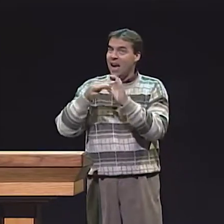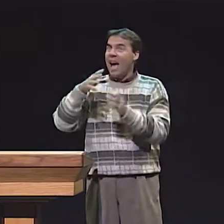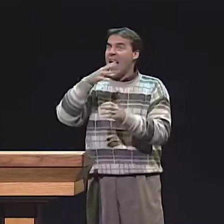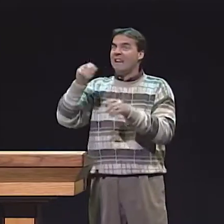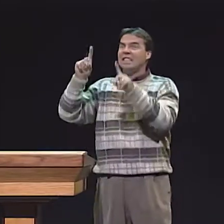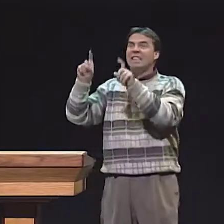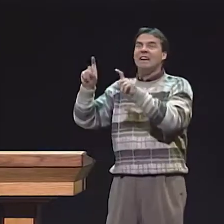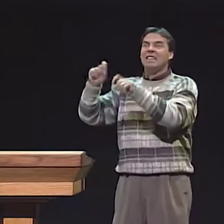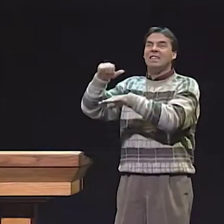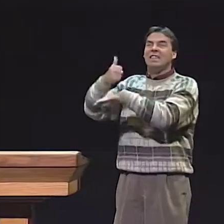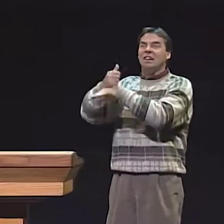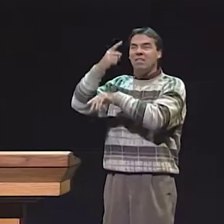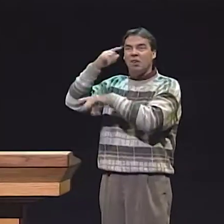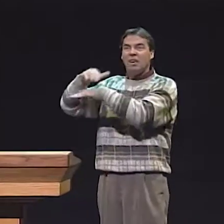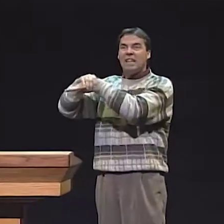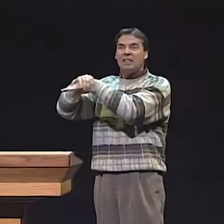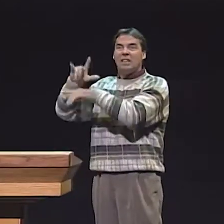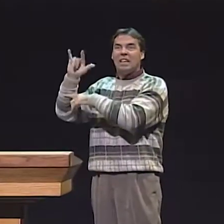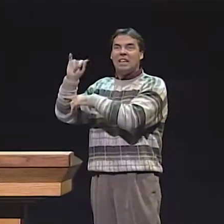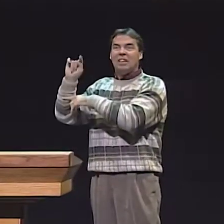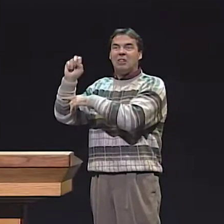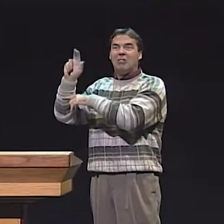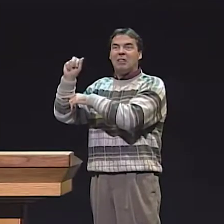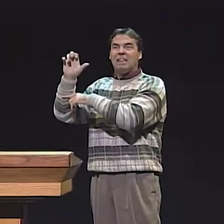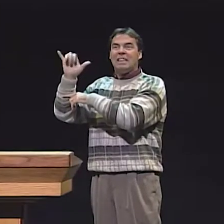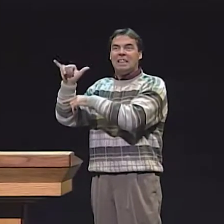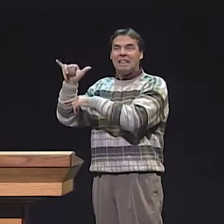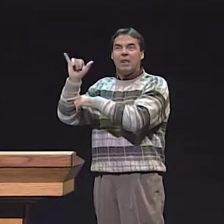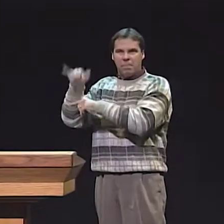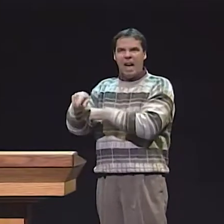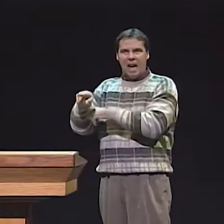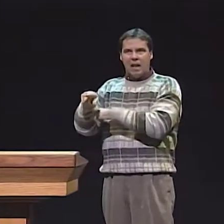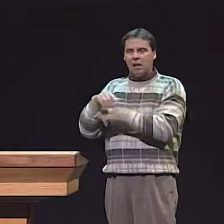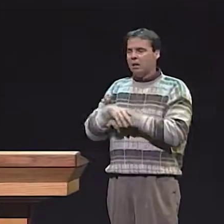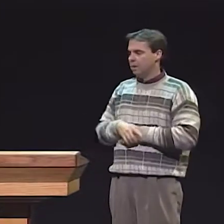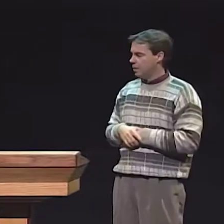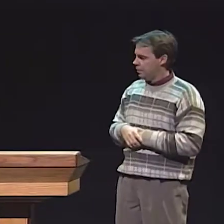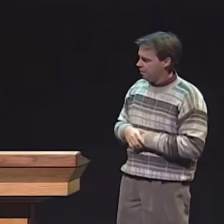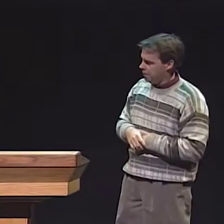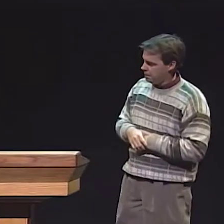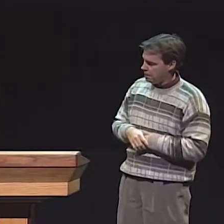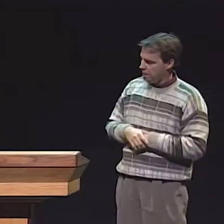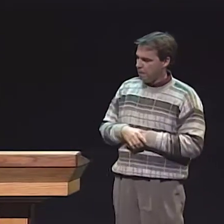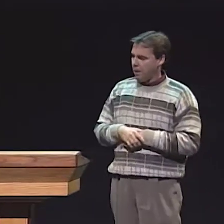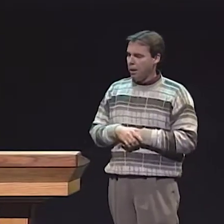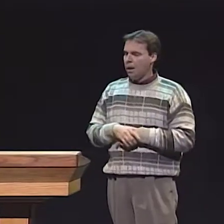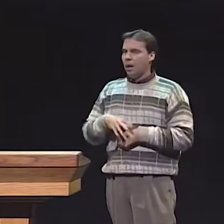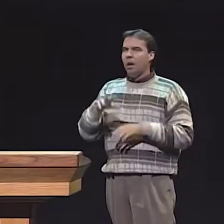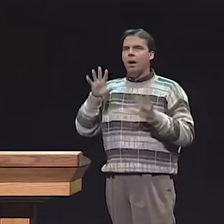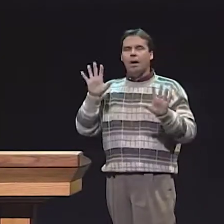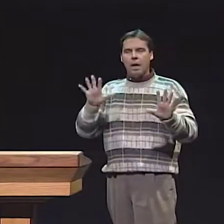AND THEIR PROFICIENCY IN ENGLISH WRITING. THEY WANTED TO SEE IF THIS WOULD--